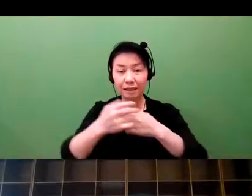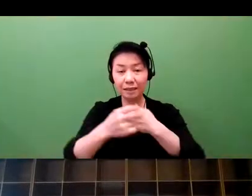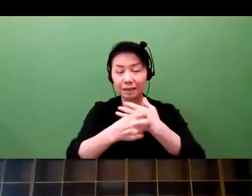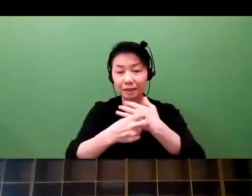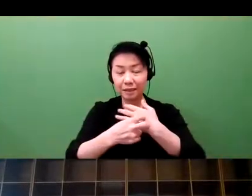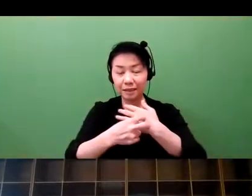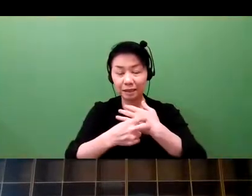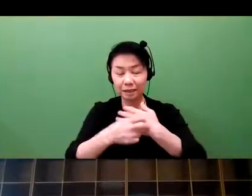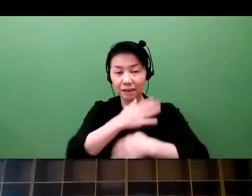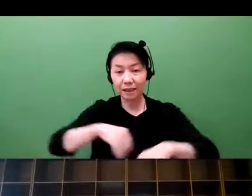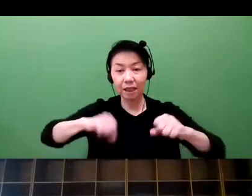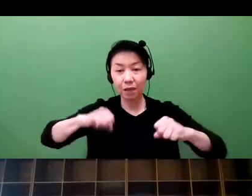care industry here in Japan.